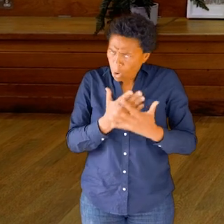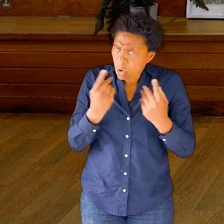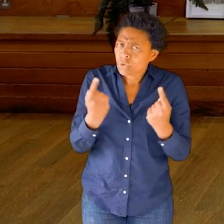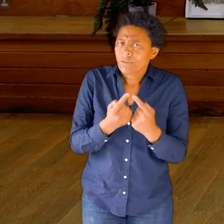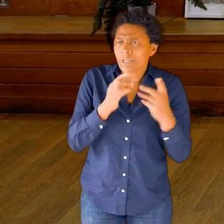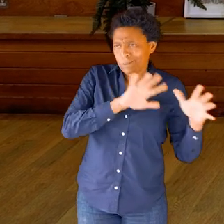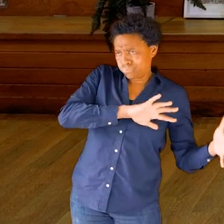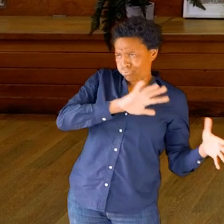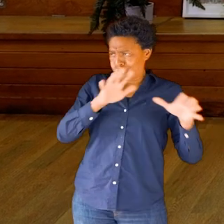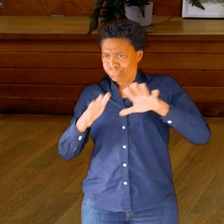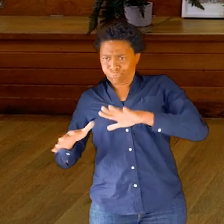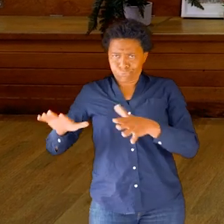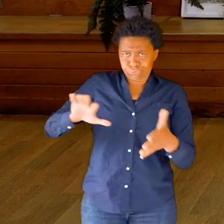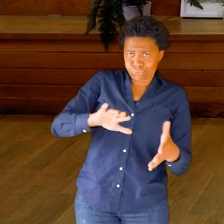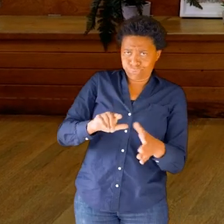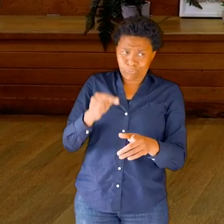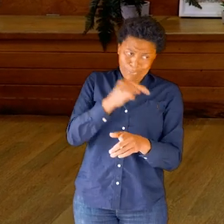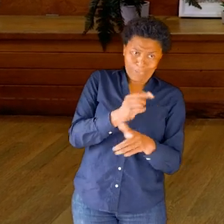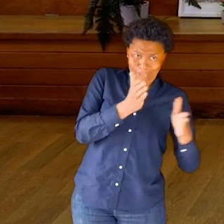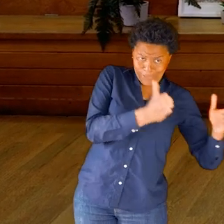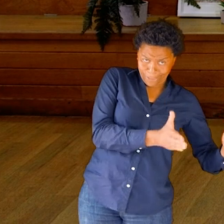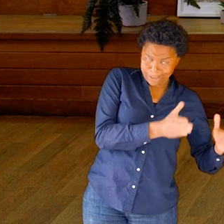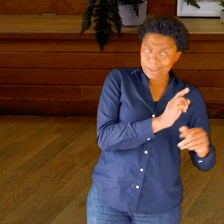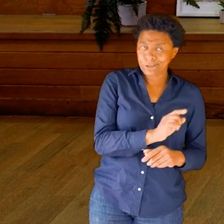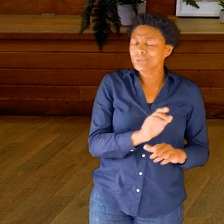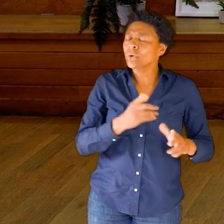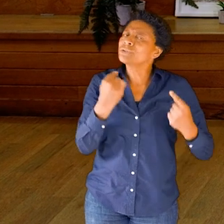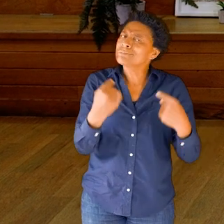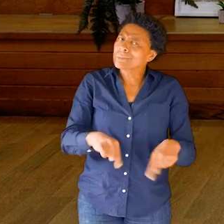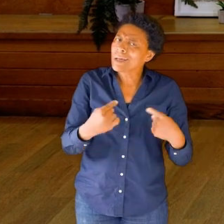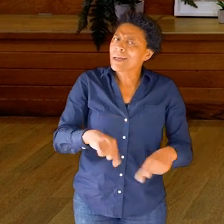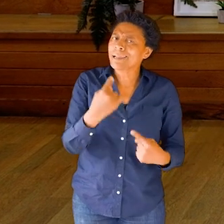There’s a lot of things moving in that past—last part.